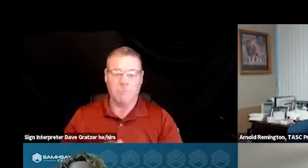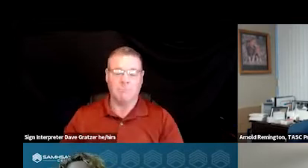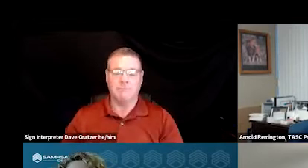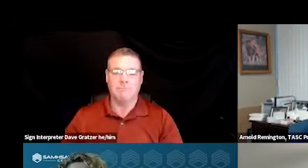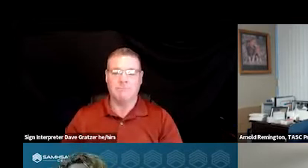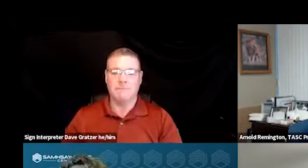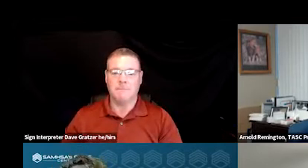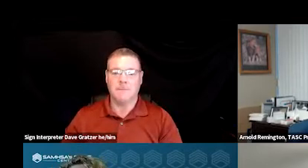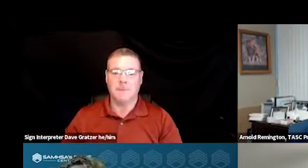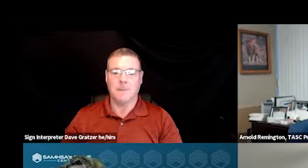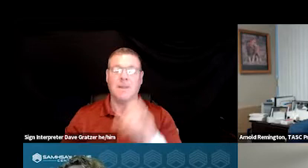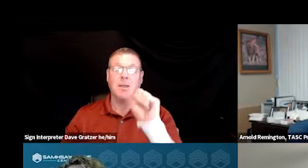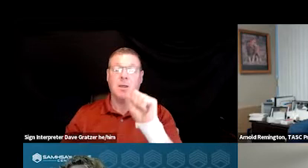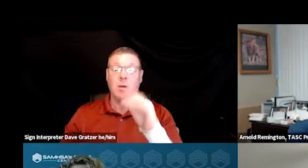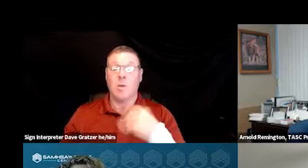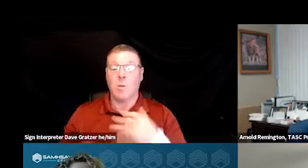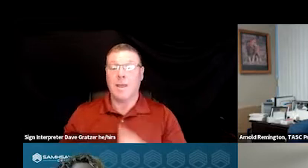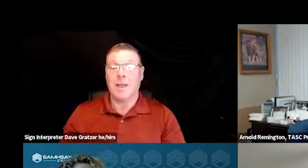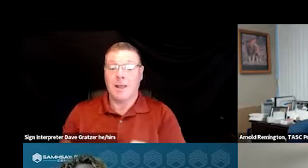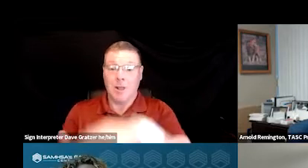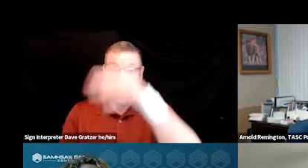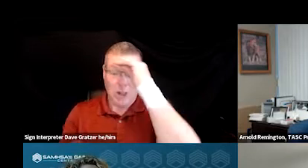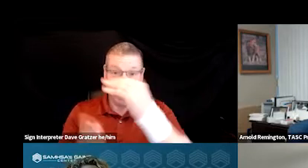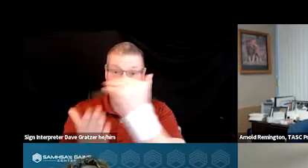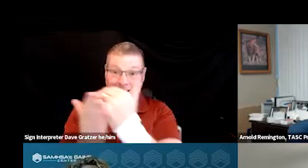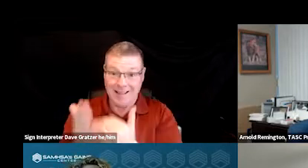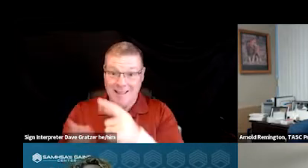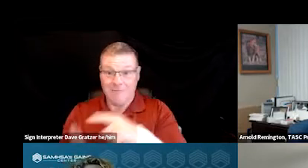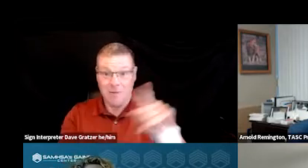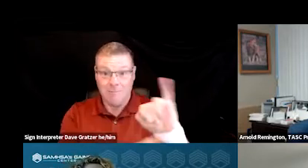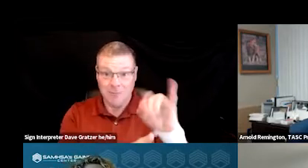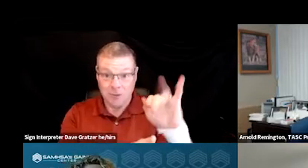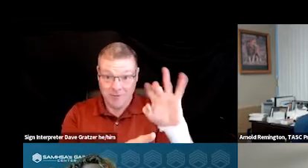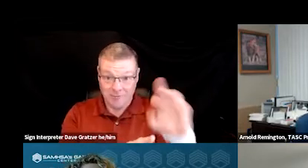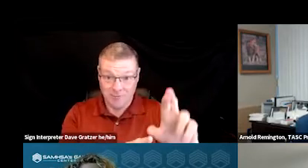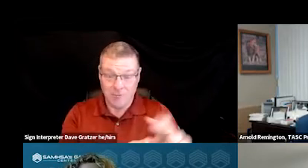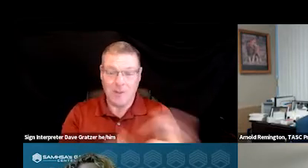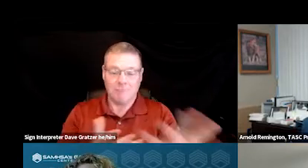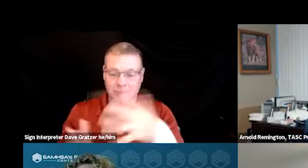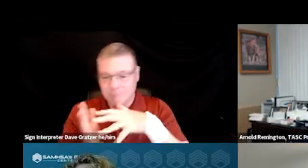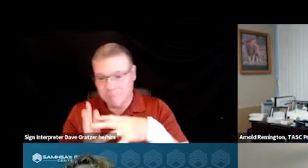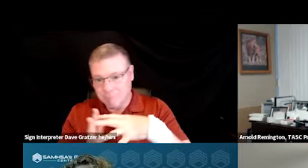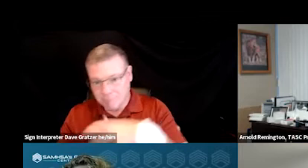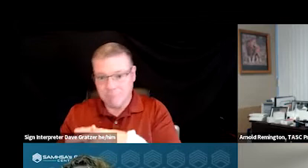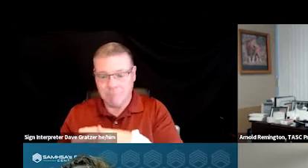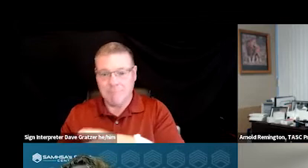So we were able to take lessons learned from Jennifer and embed a licensed mental health therapist